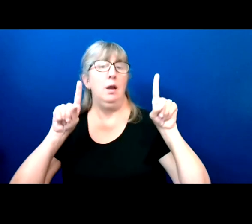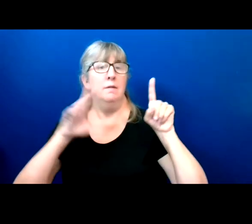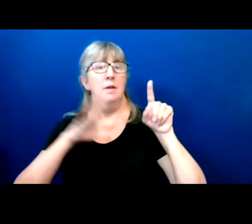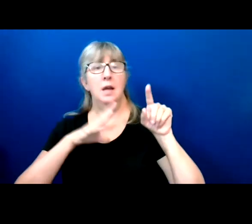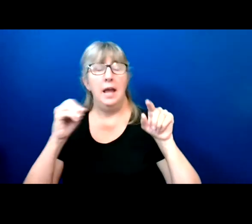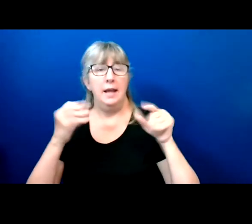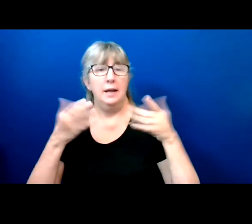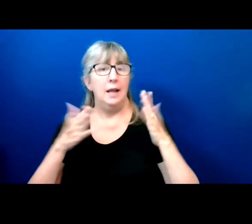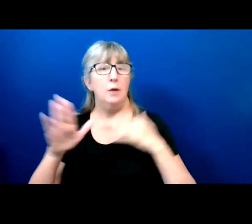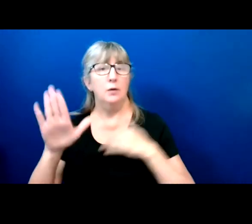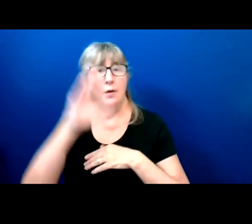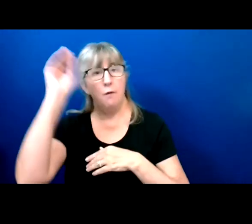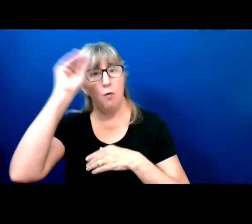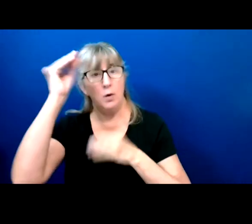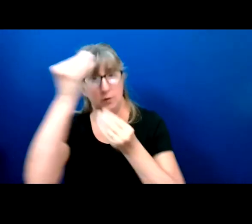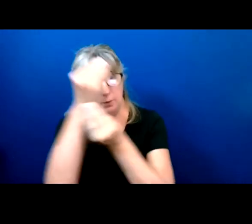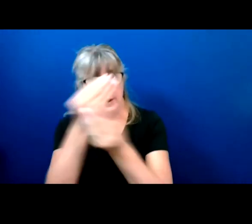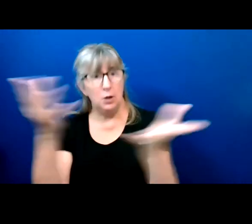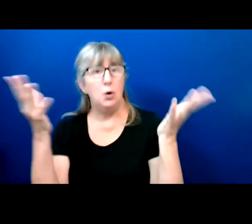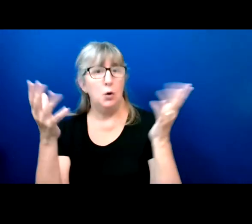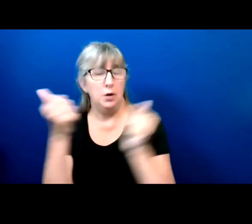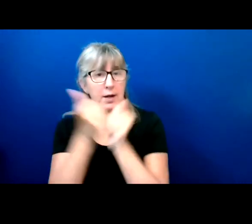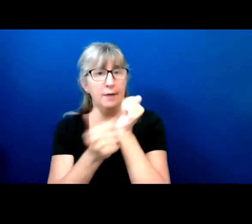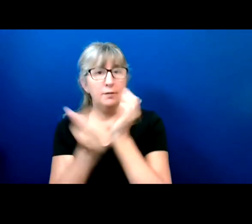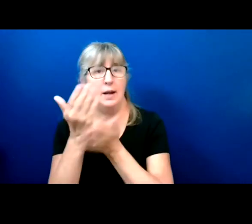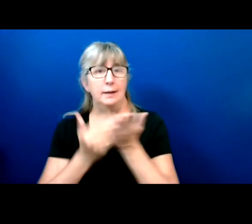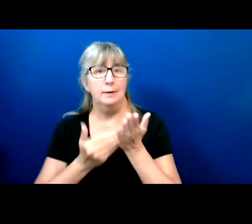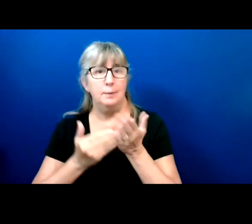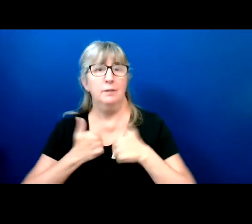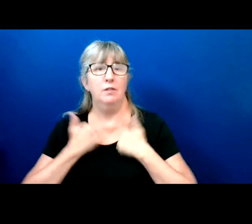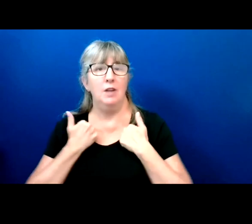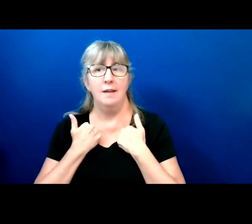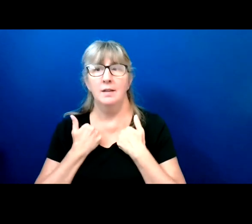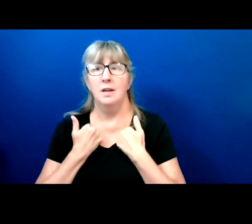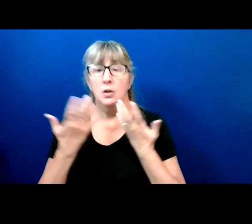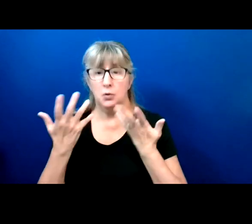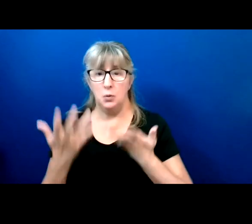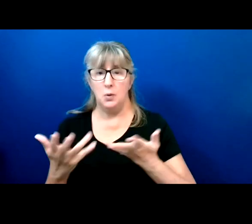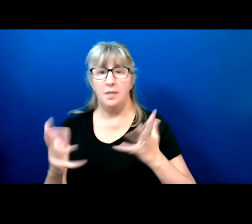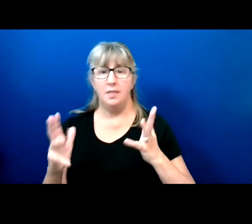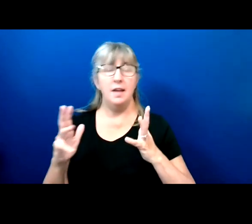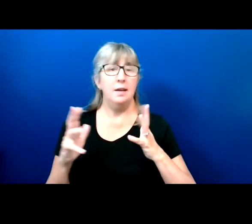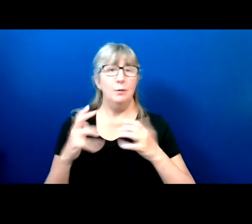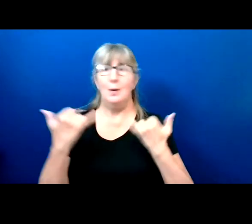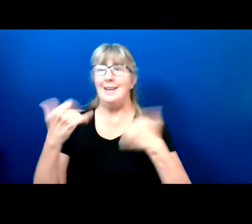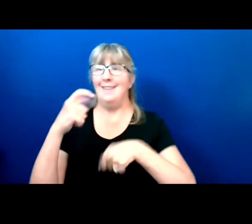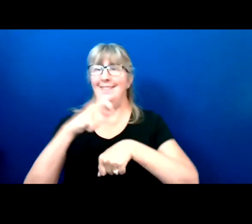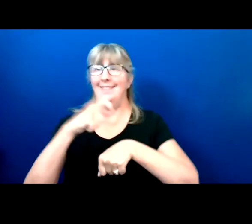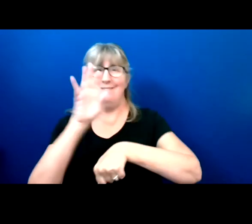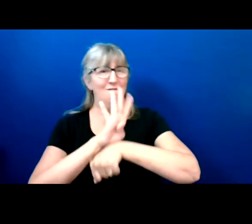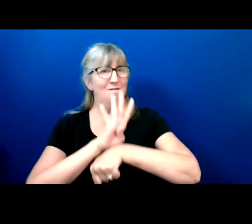to be heard in every aspect of life. So with that, it's right at 4 o'clock.